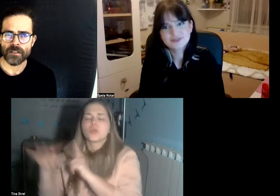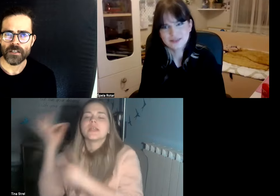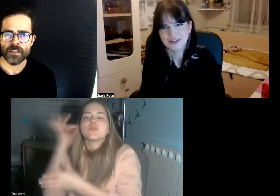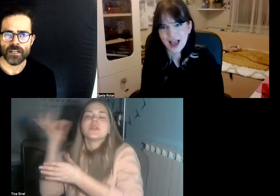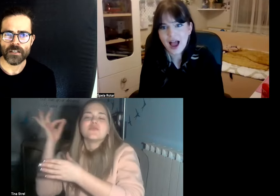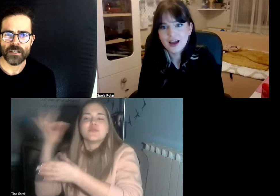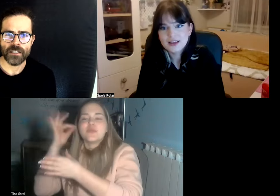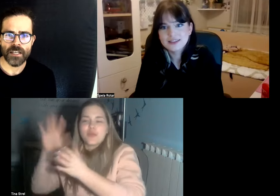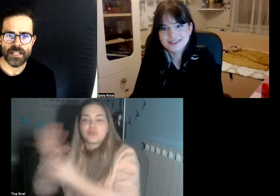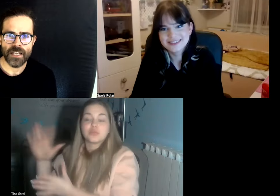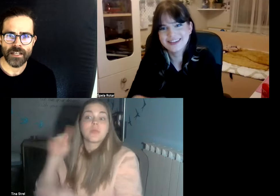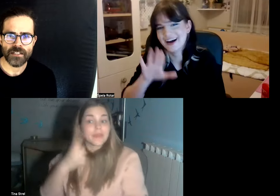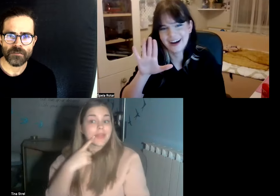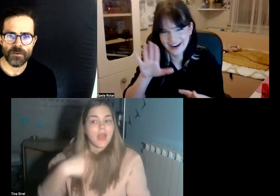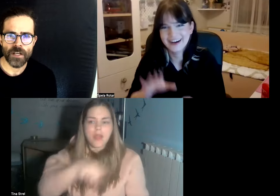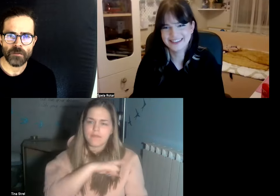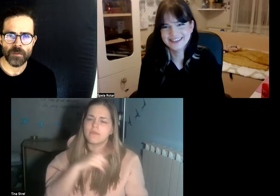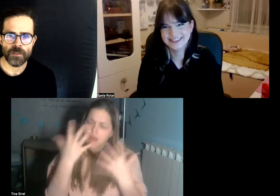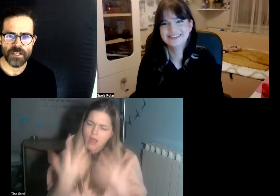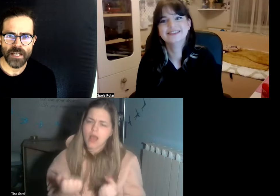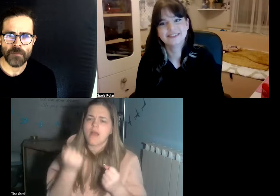sharing the ideas I guess for hearing people is the same